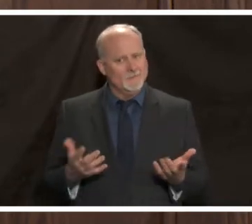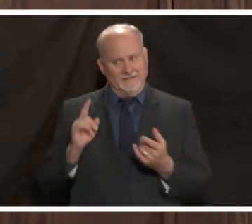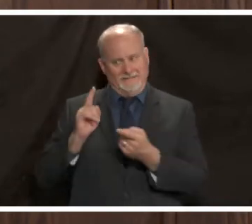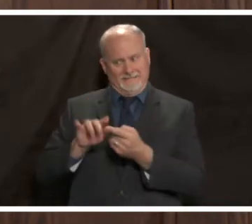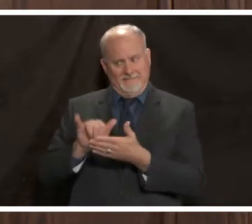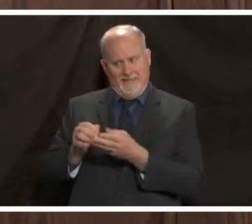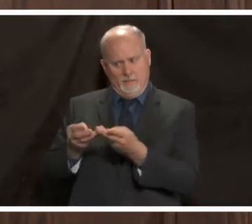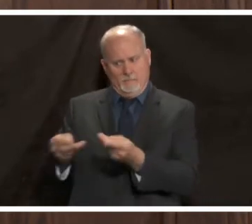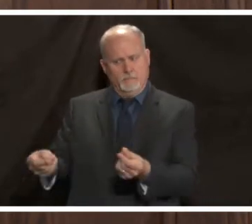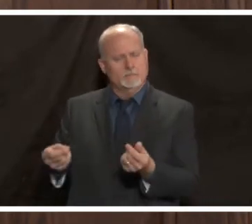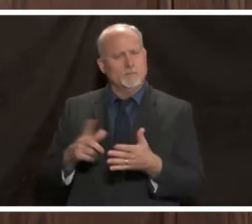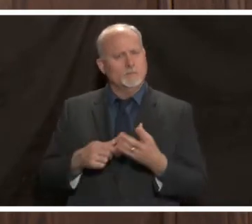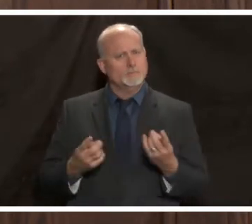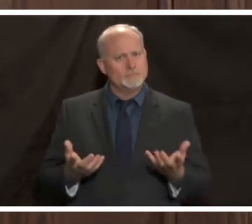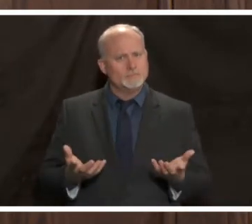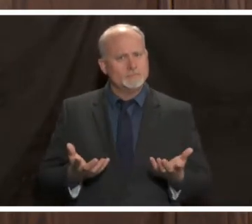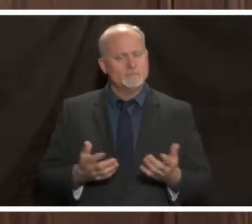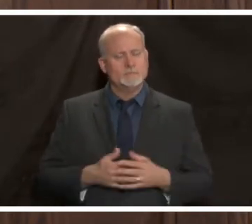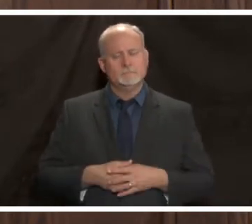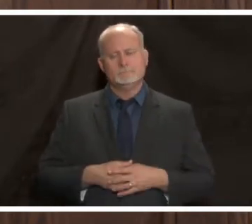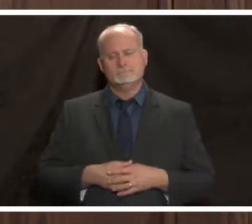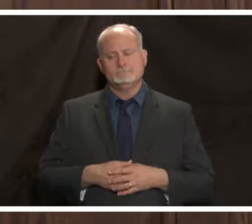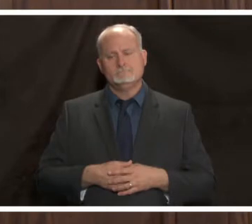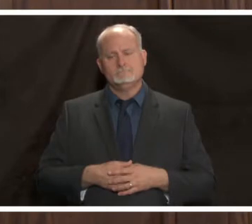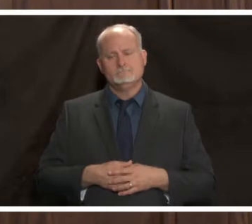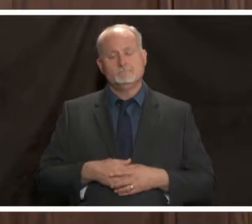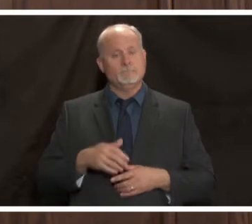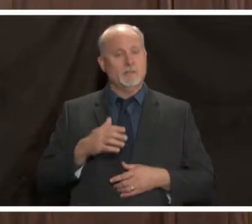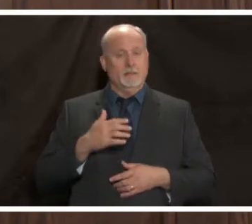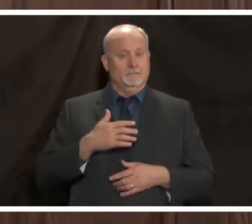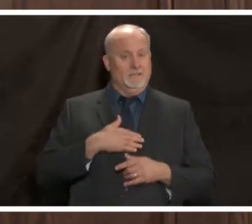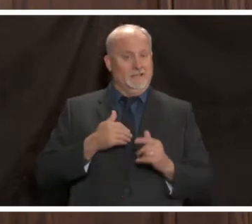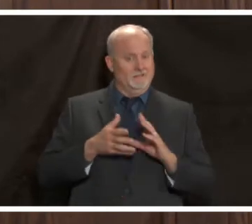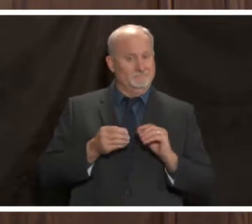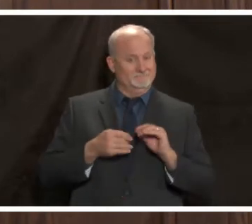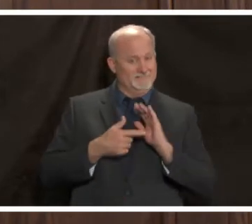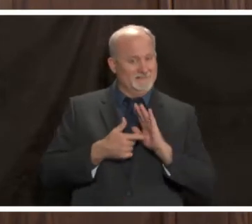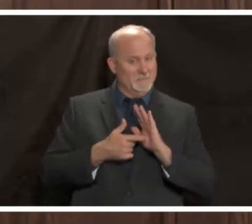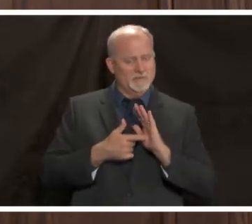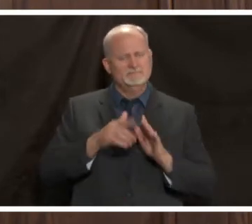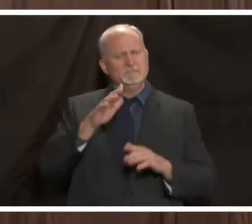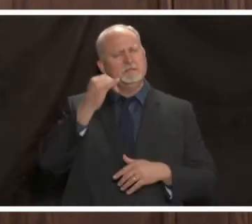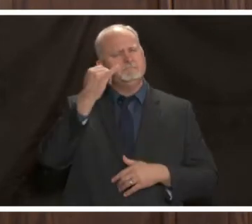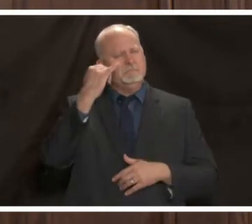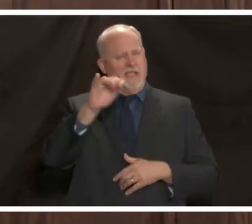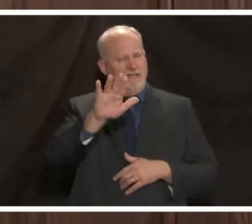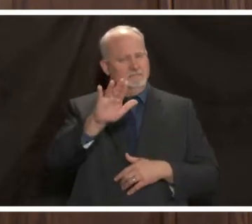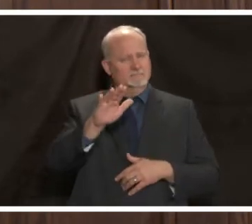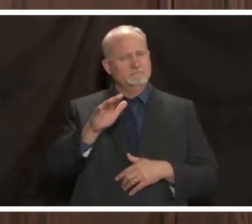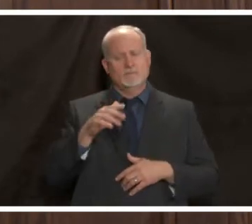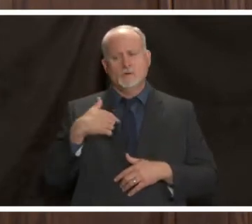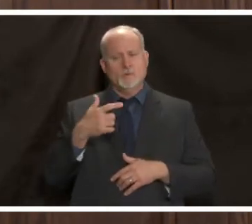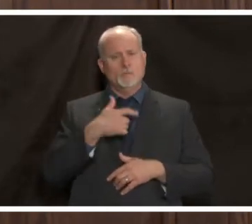the best metaphor i can think about for this is imagine that we're all in a combat troop together